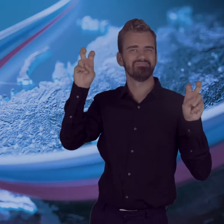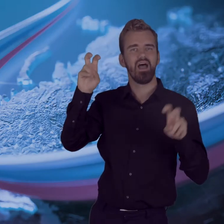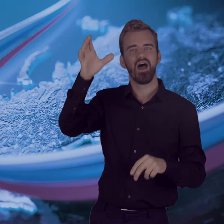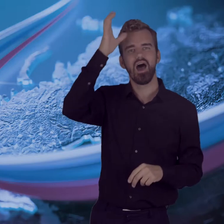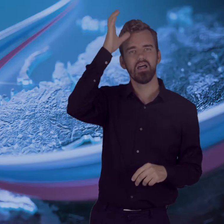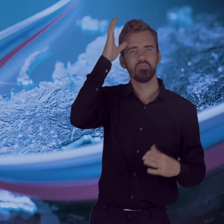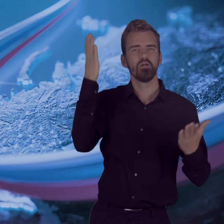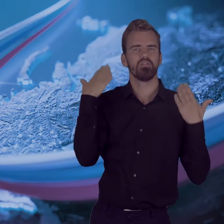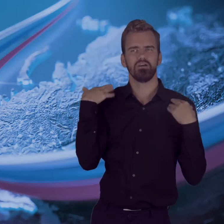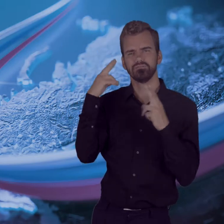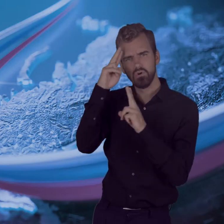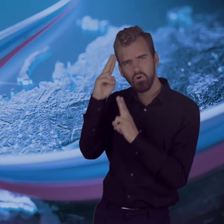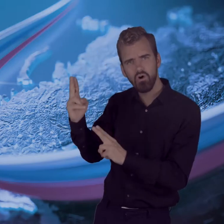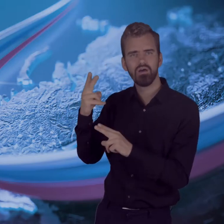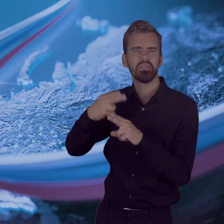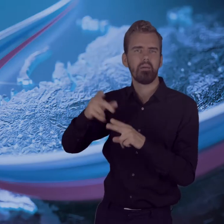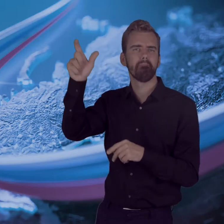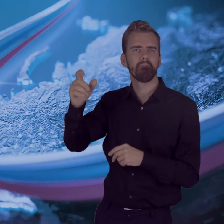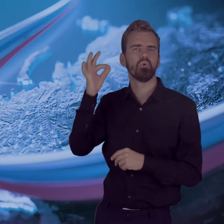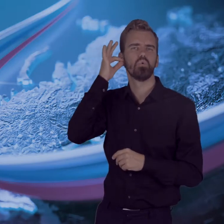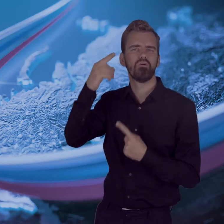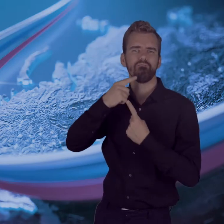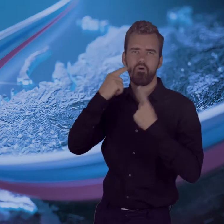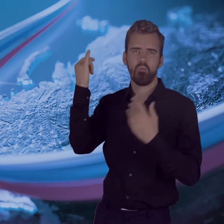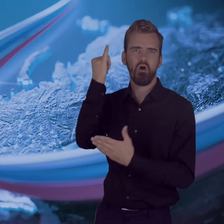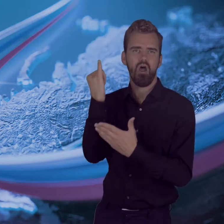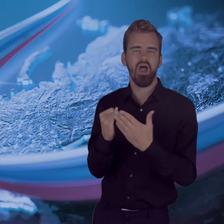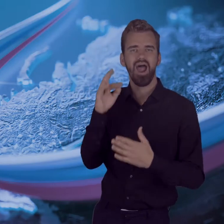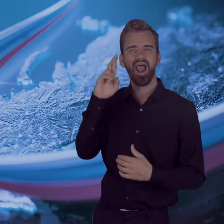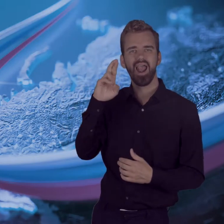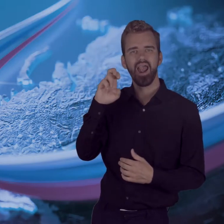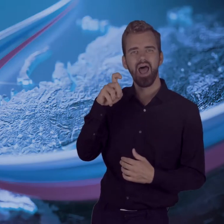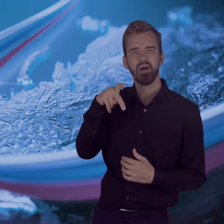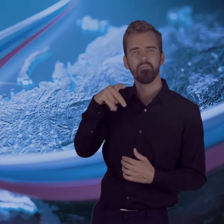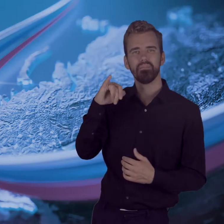of Creativity "Academic Dacha" named after Repin